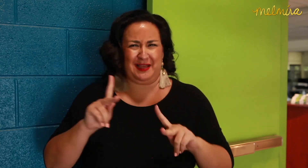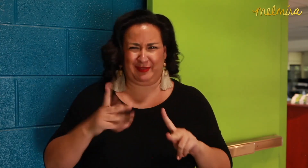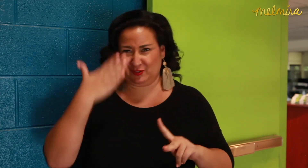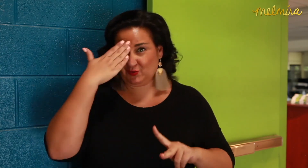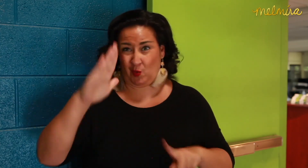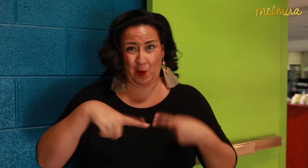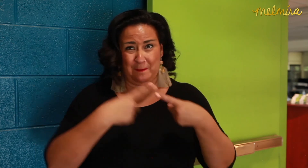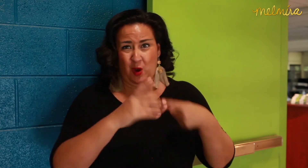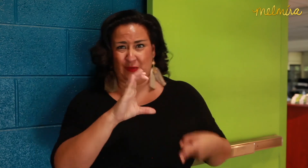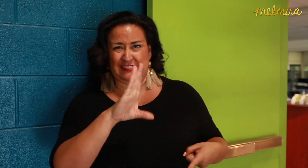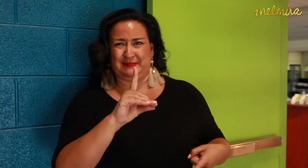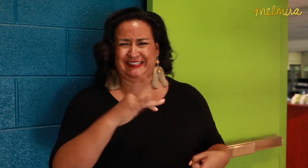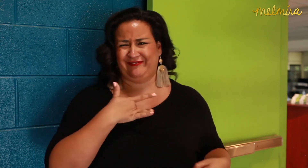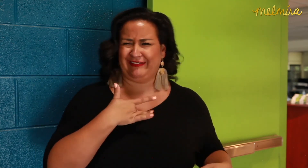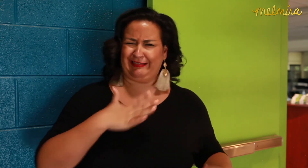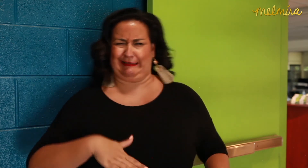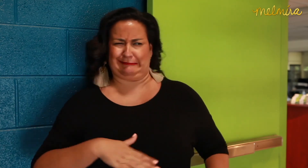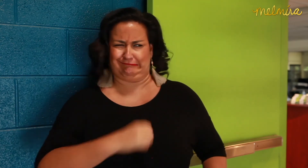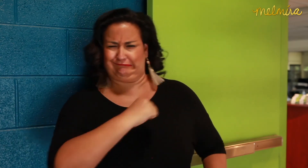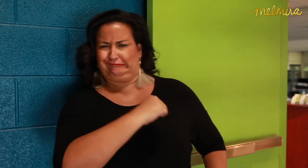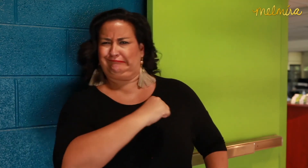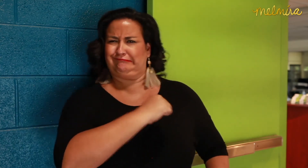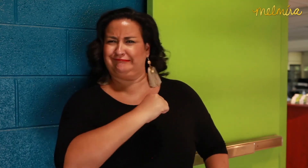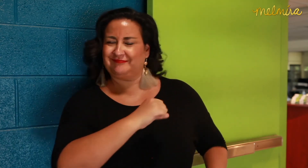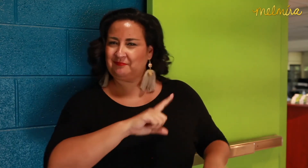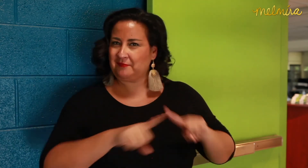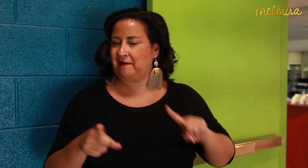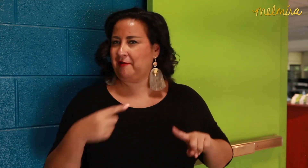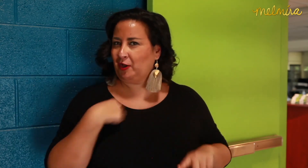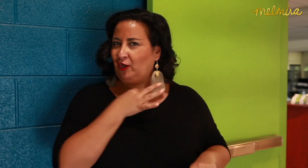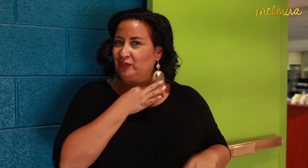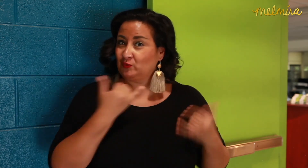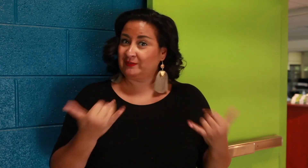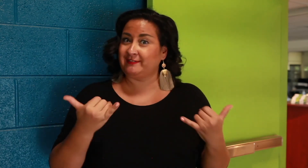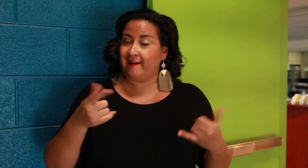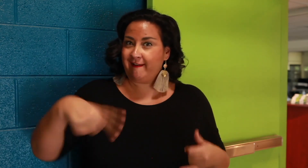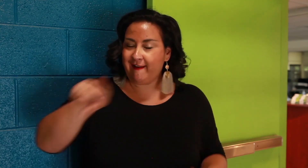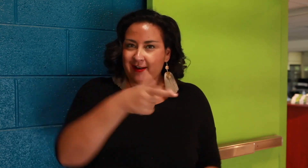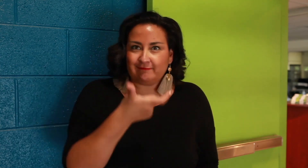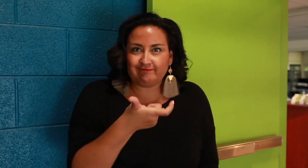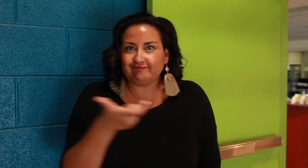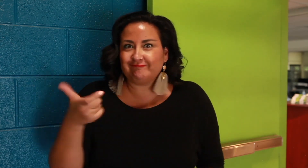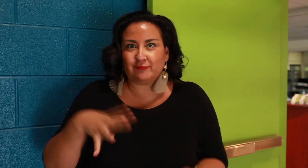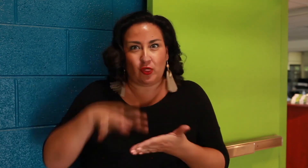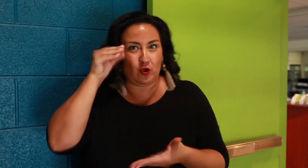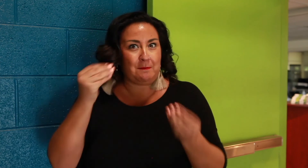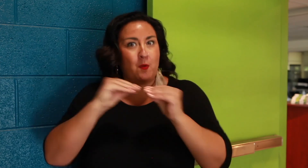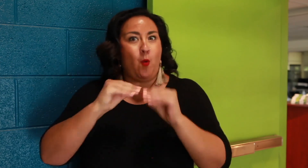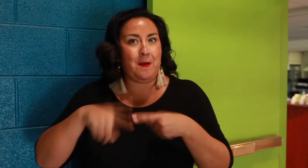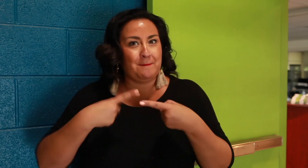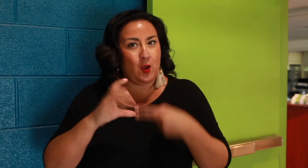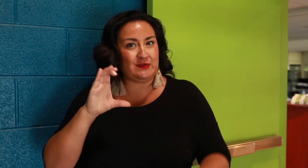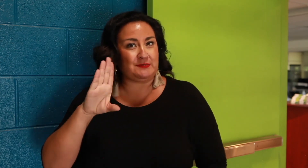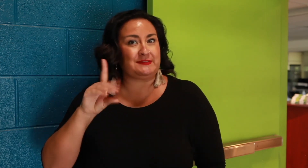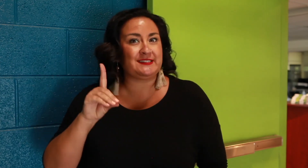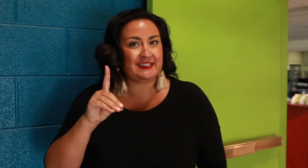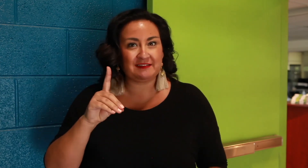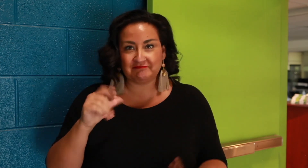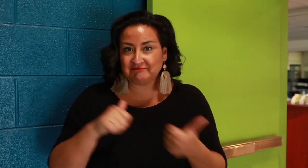Many people who don't know much about CBD are skeptical. I wonder if all of you have learned more about CBD.